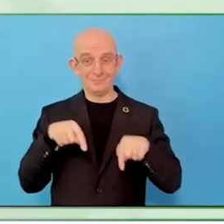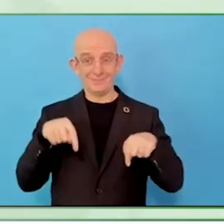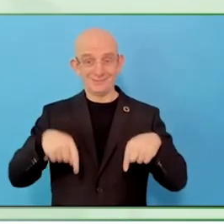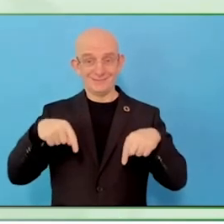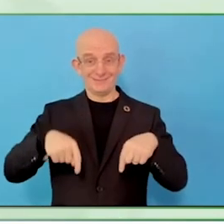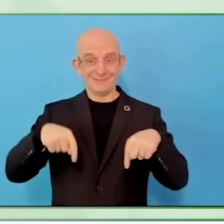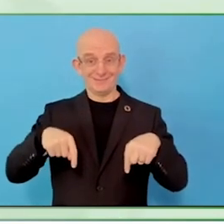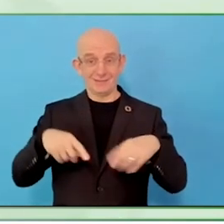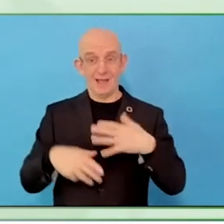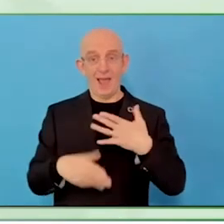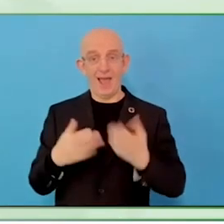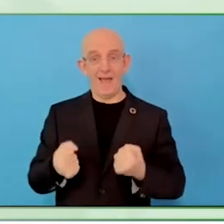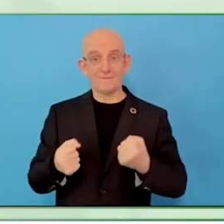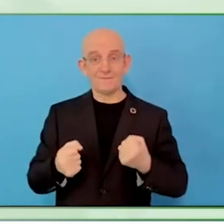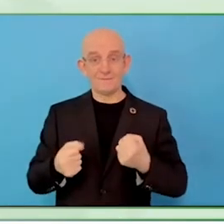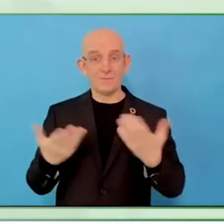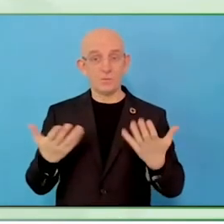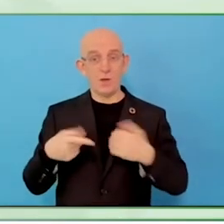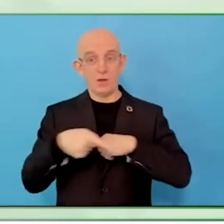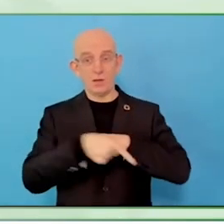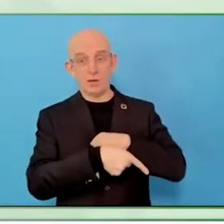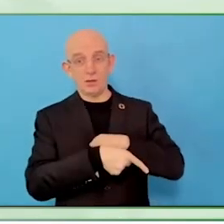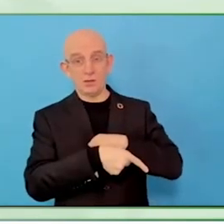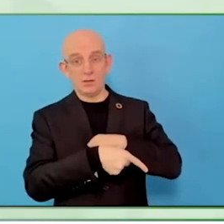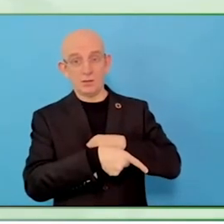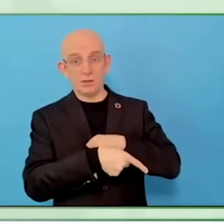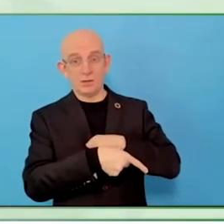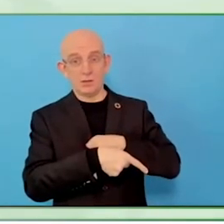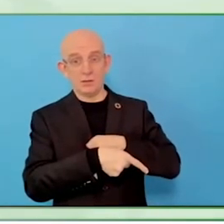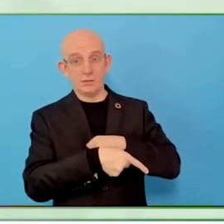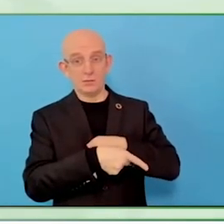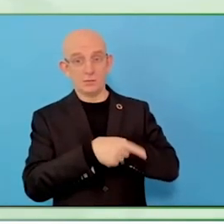You can read about us, contact us, contact me, anybody, we will be